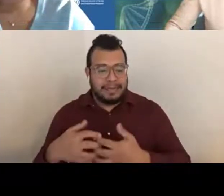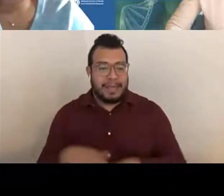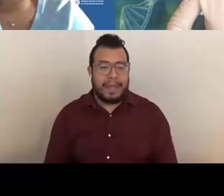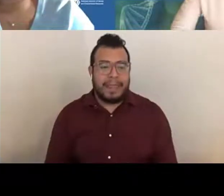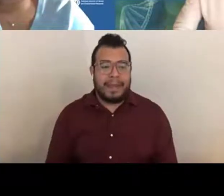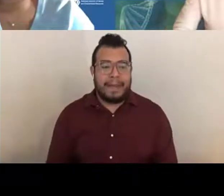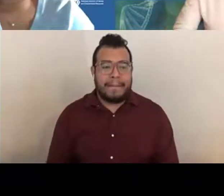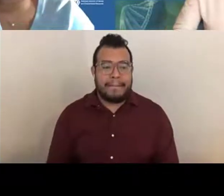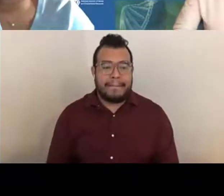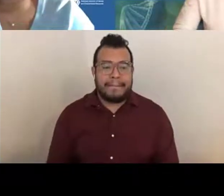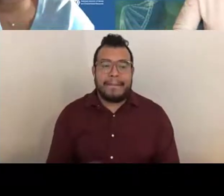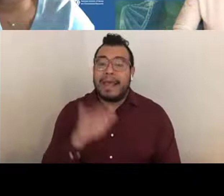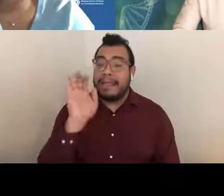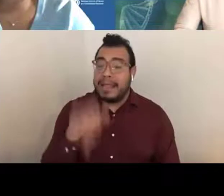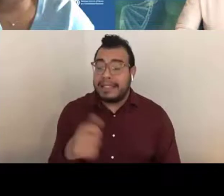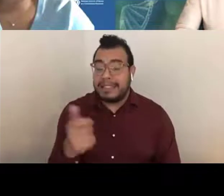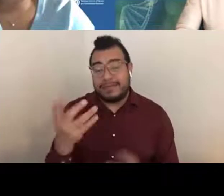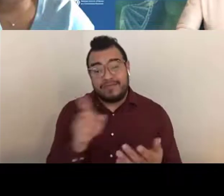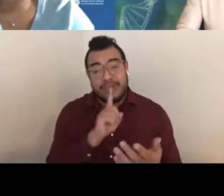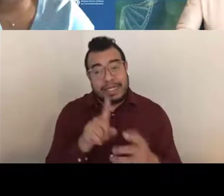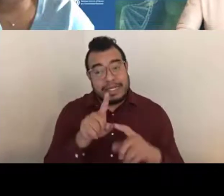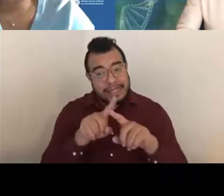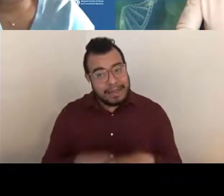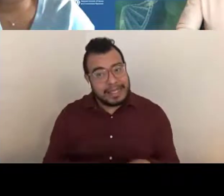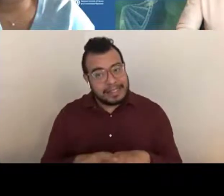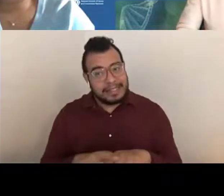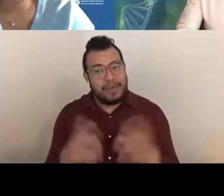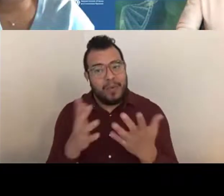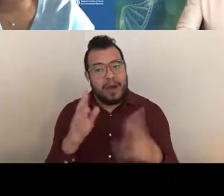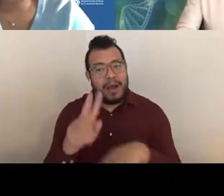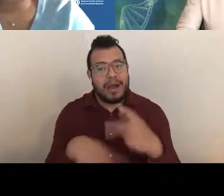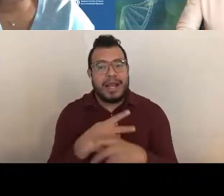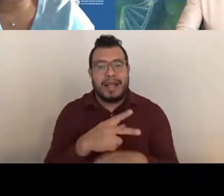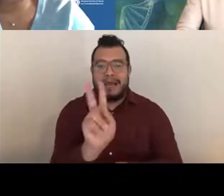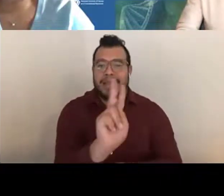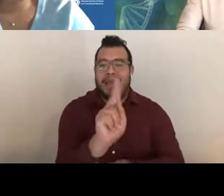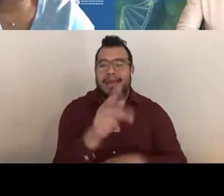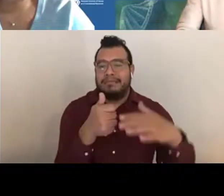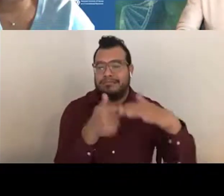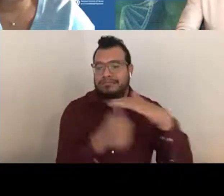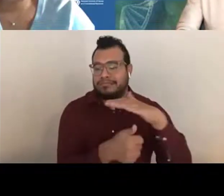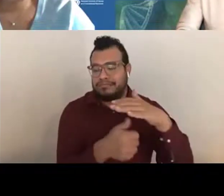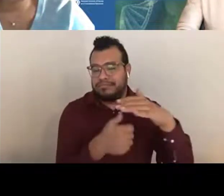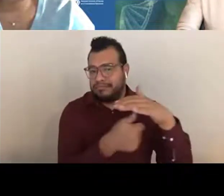Amanda Melillo: That's a little bit dependent on what type of K they're talking about, I'll assume it's a K99.